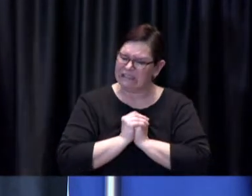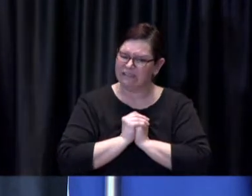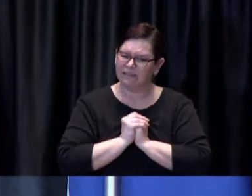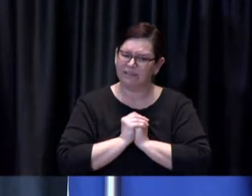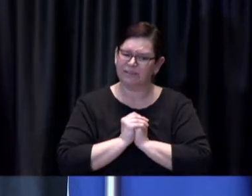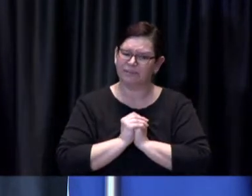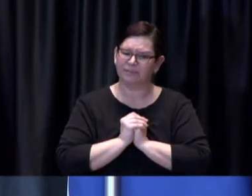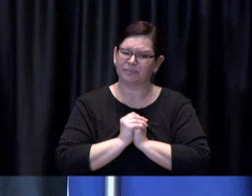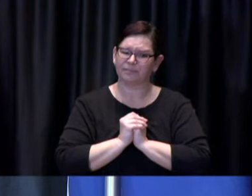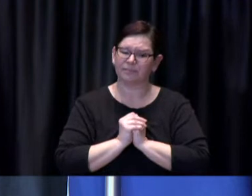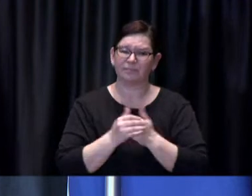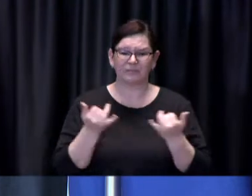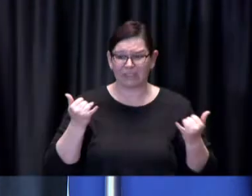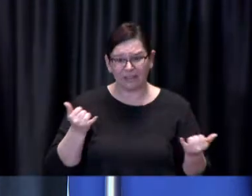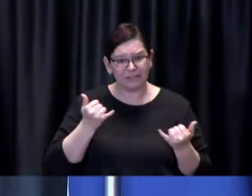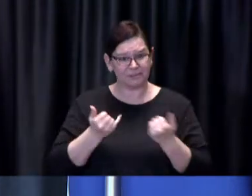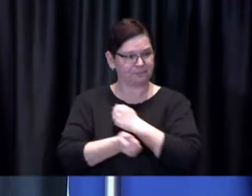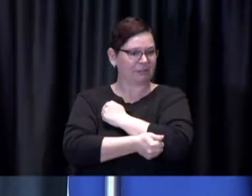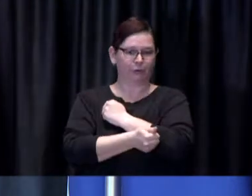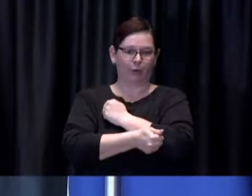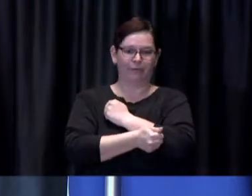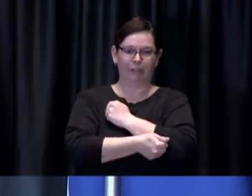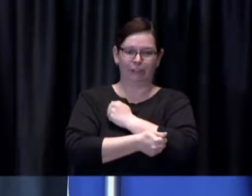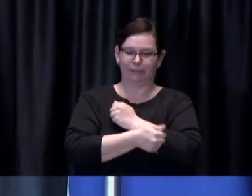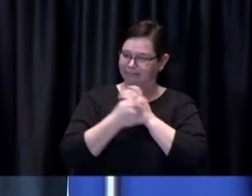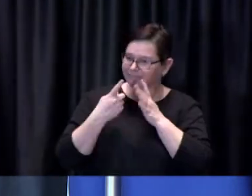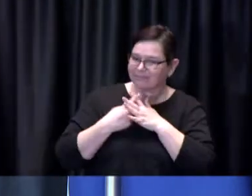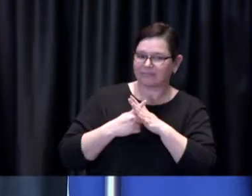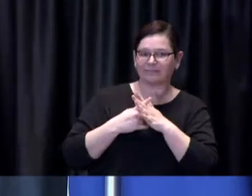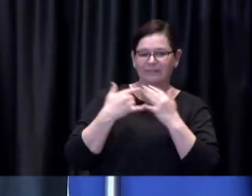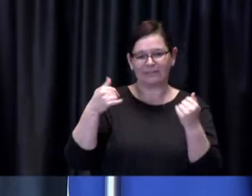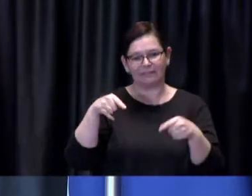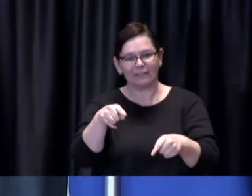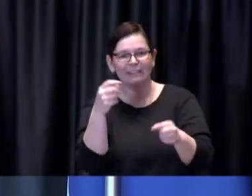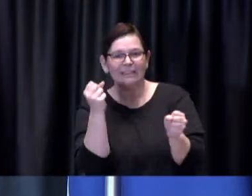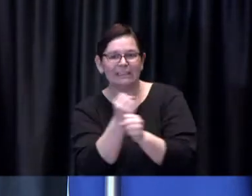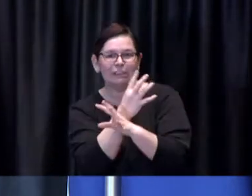Good Friday and the Easter weekend are in just a few days.